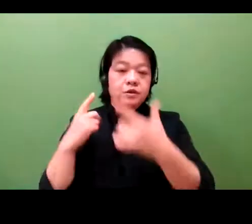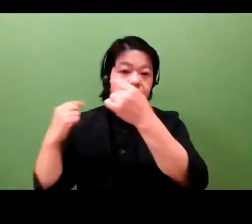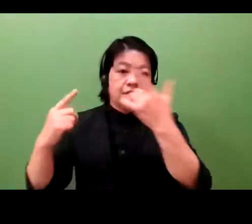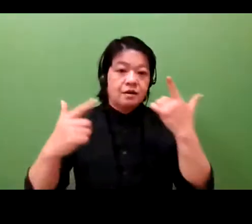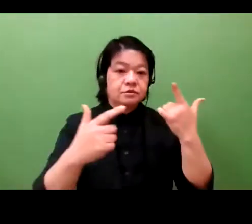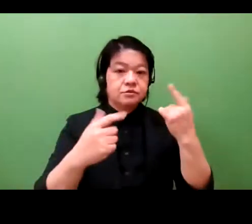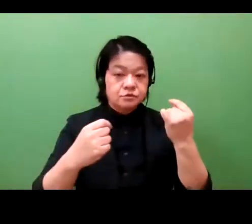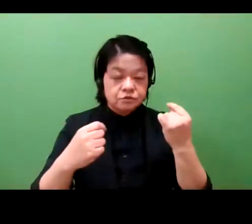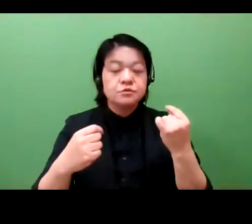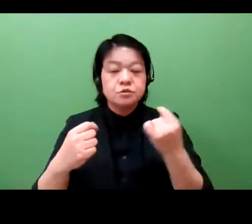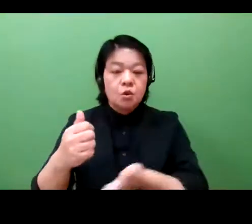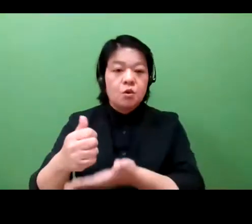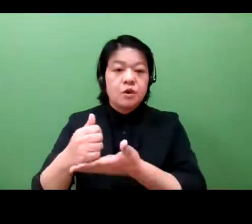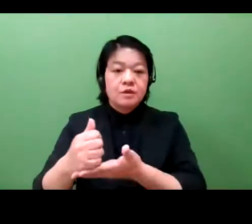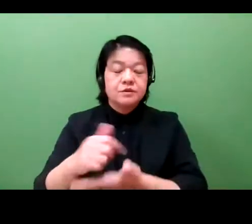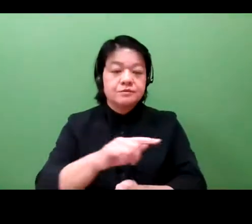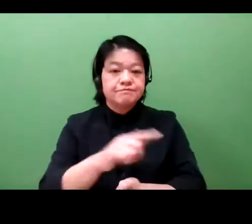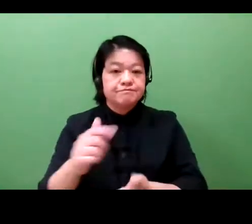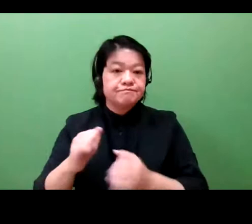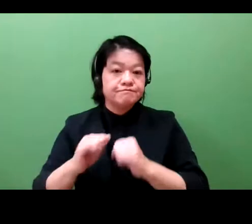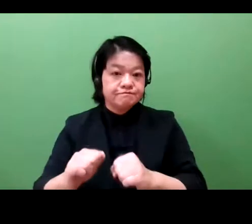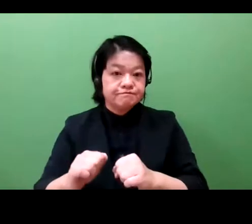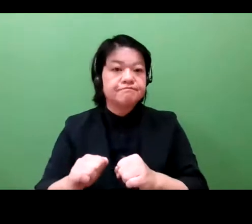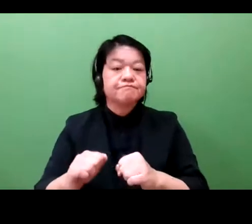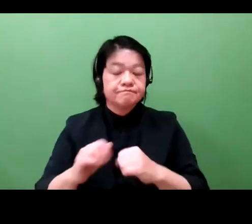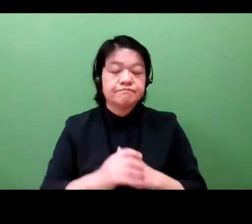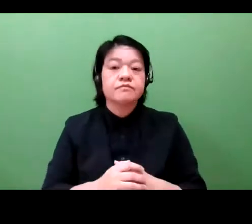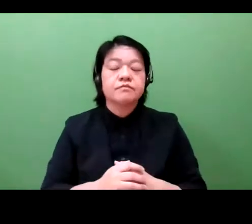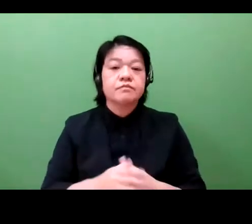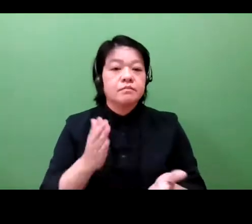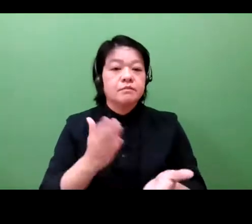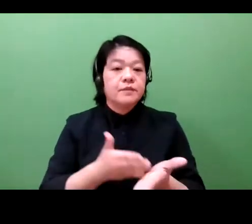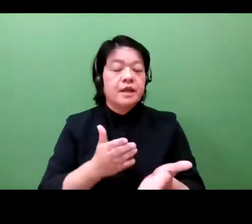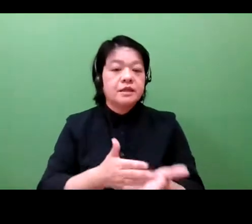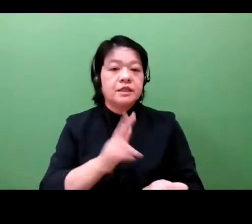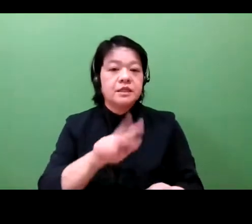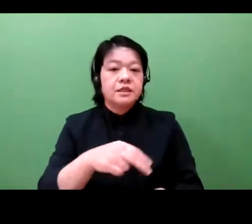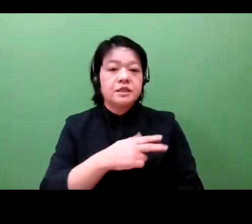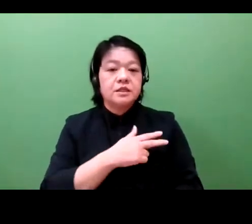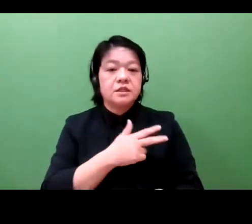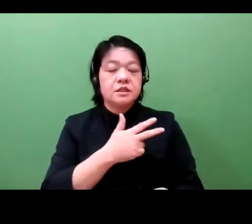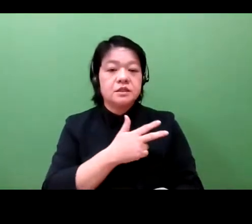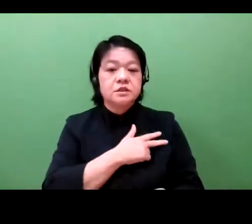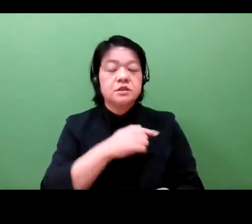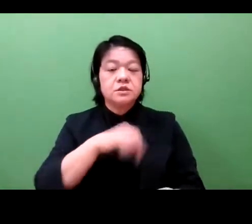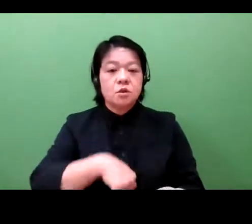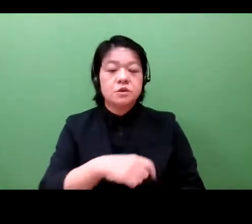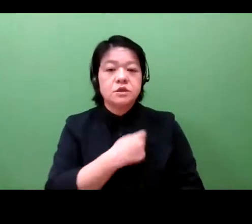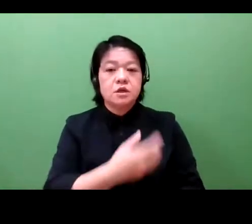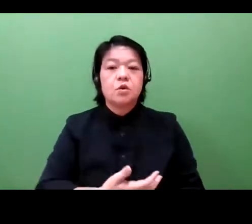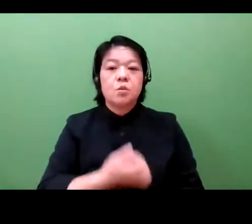She has published extensively on comparative law. And she is a leading authority on the systems of the United